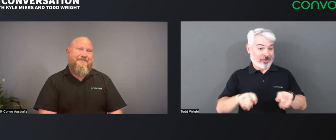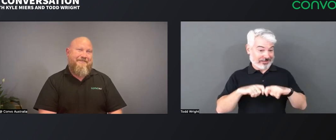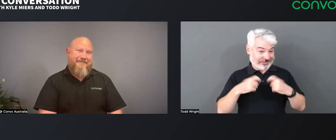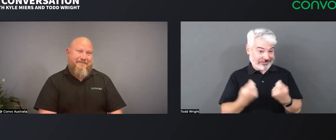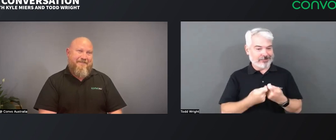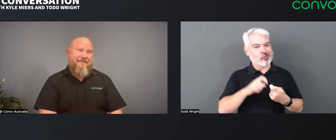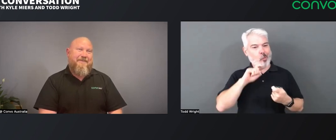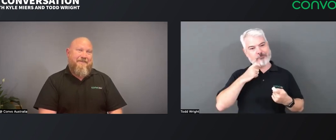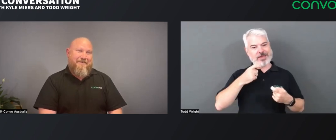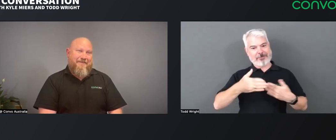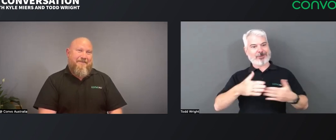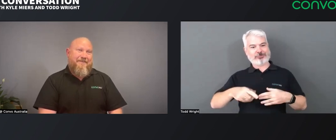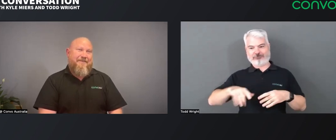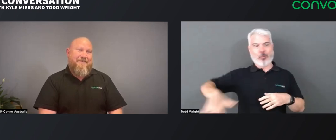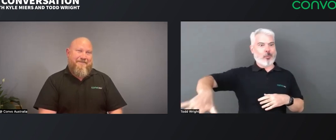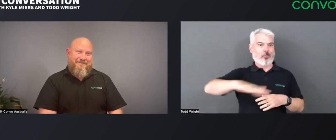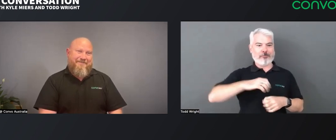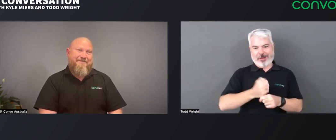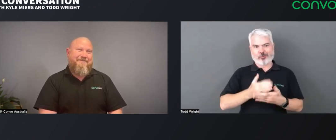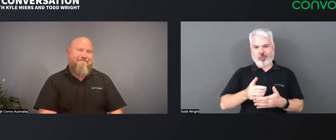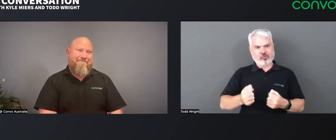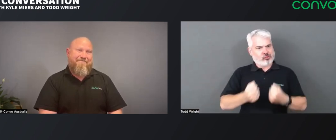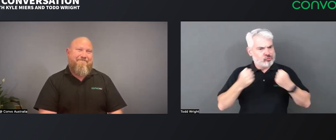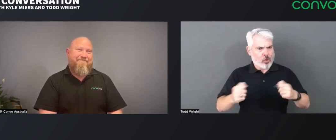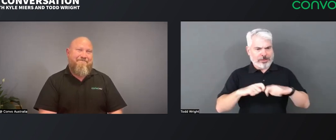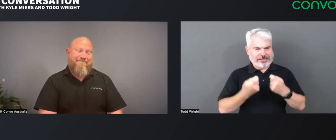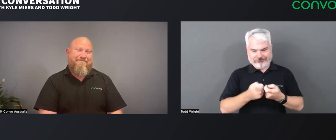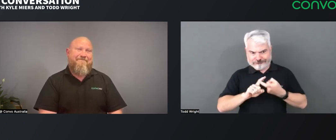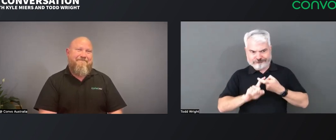I'm here, more focused on Convo Australia and on the team that we have locally.